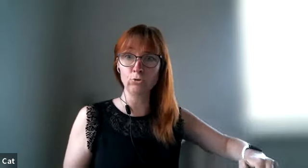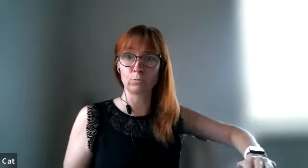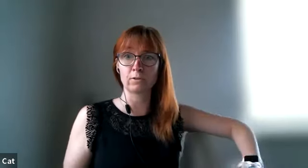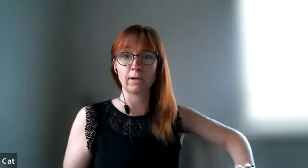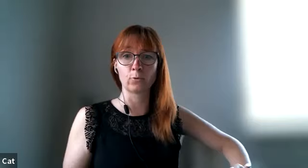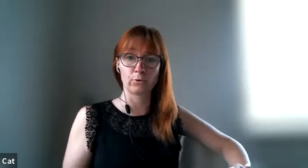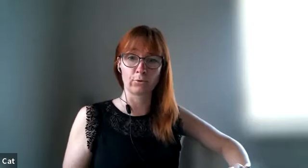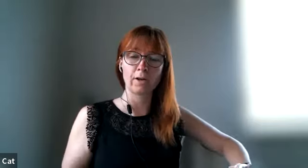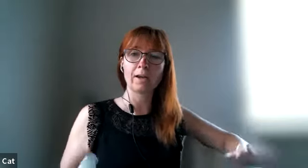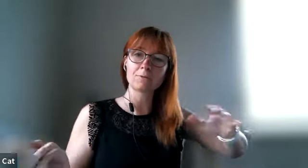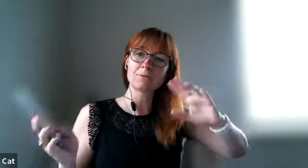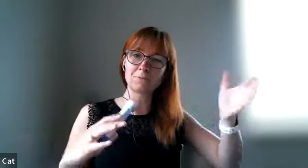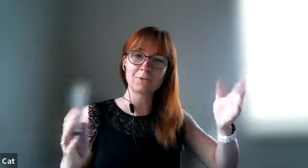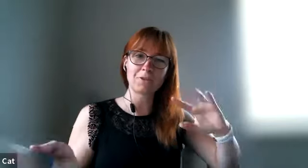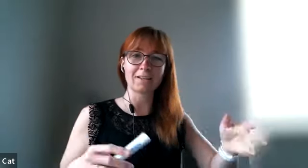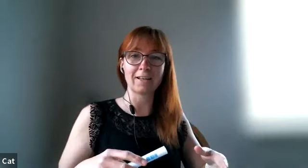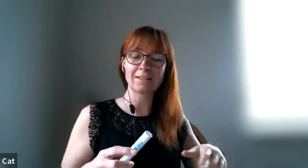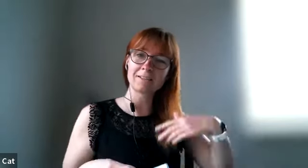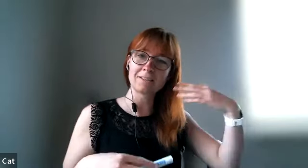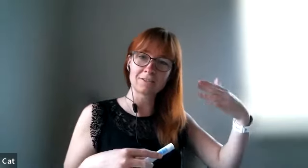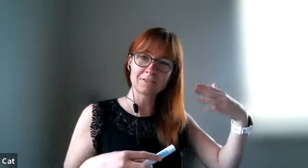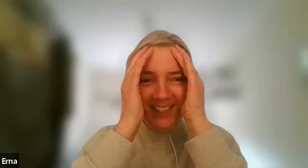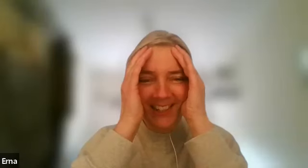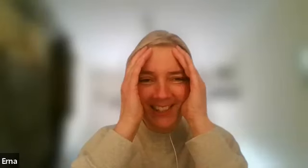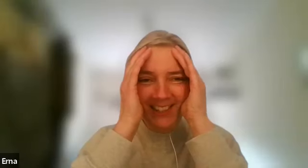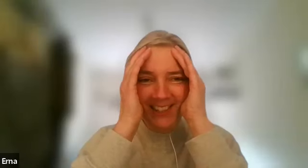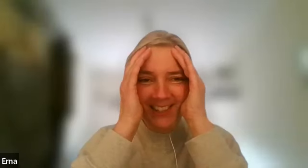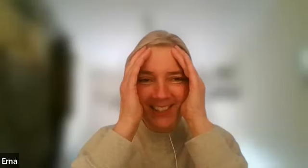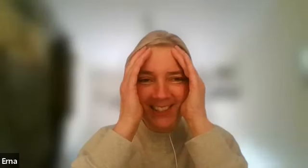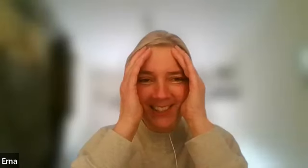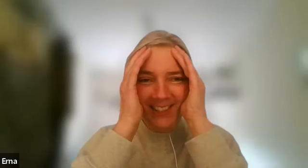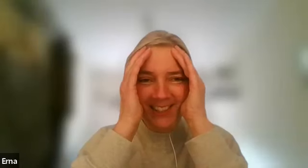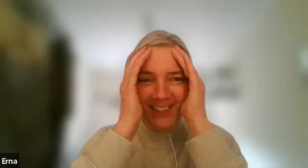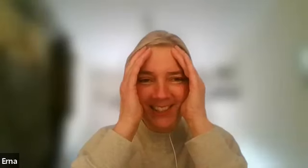spend time with her something like that and then he just works his way with the couple so